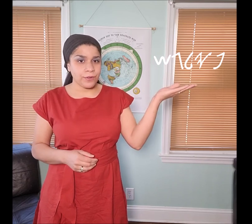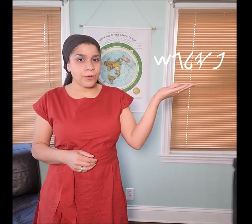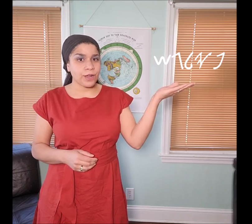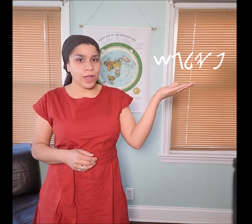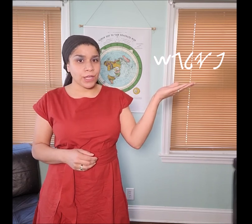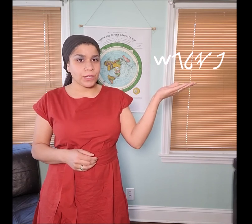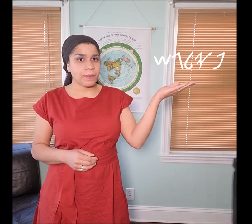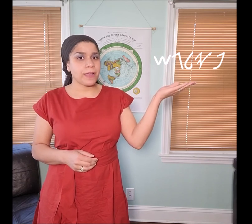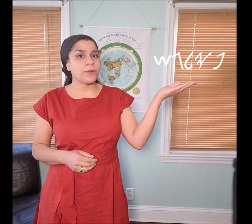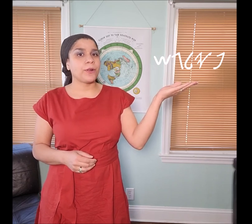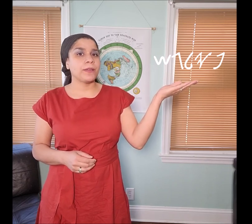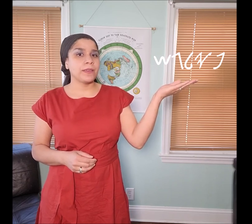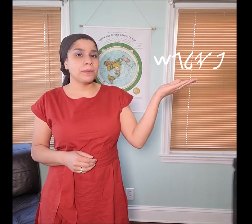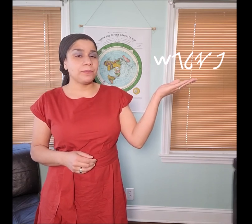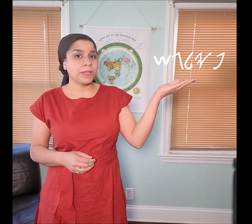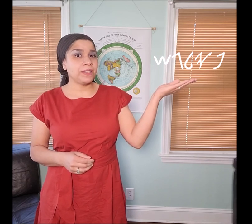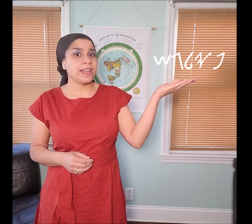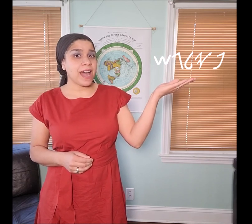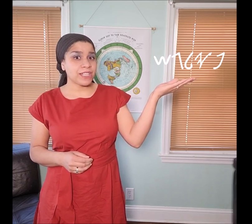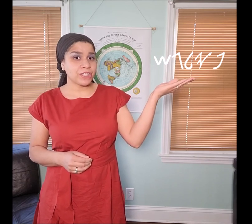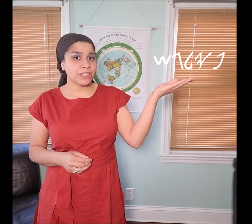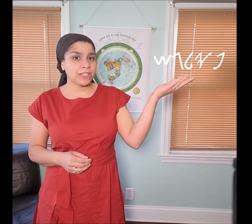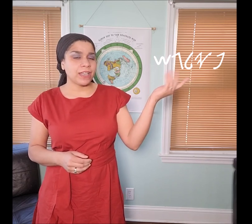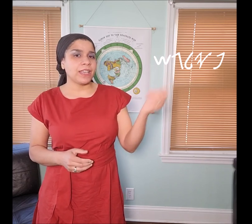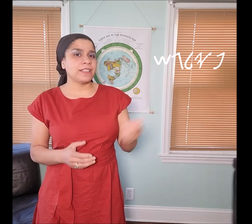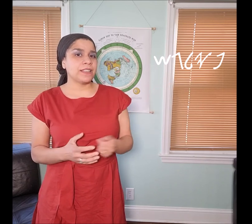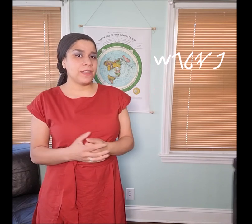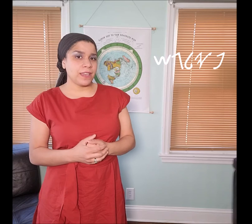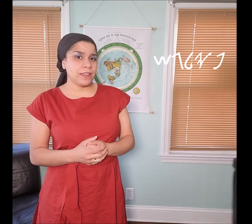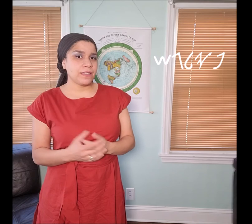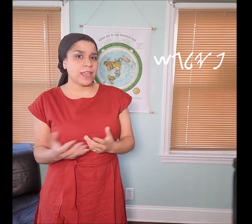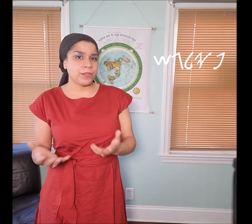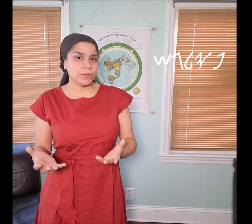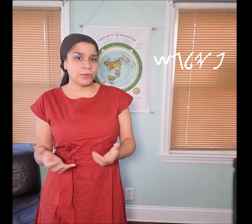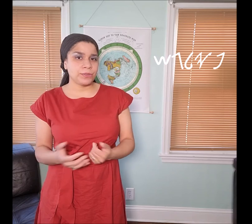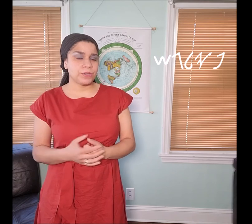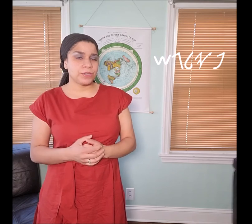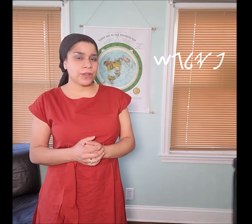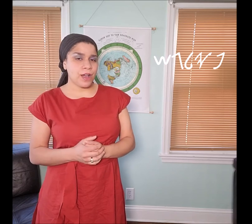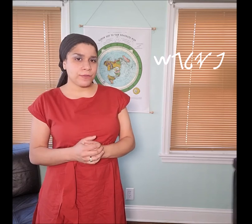or a concubine or "𐤐𐤉𐤋𐤂𐤔 peylgash" is a thing that you use to jerk off